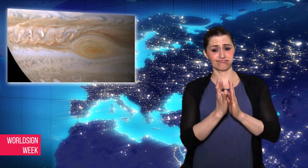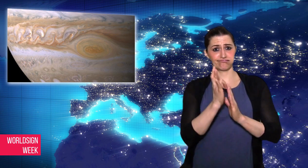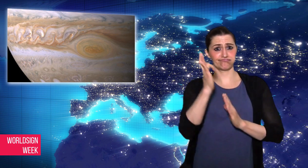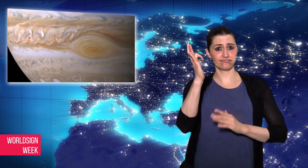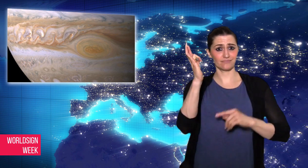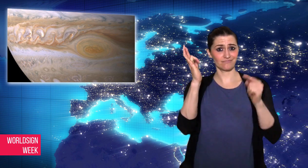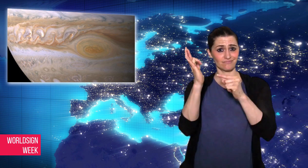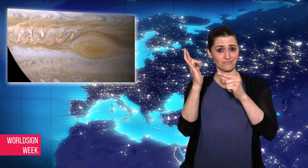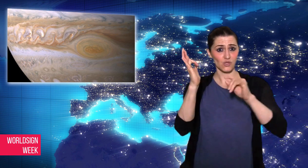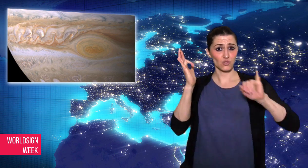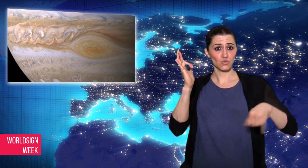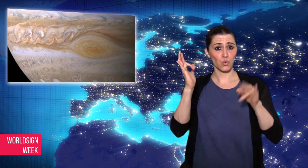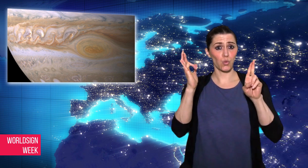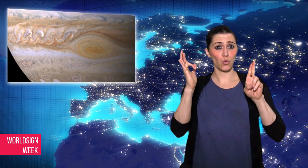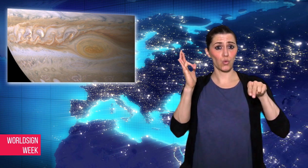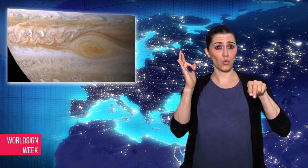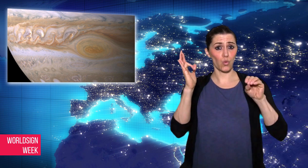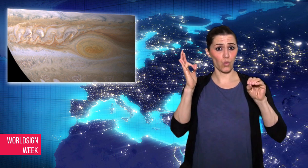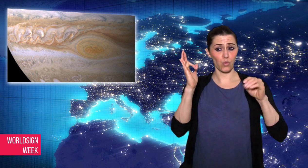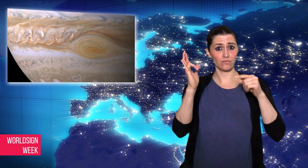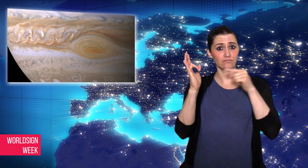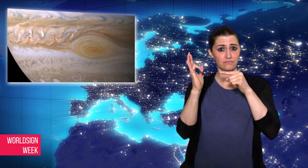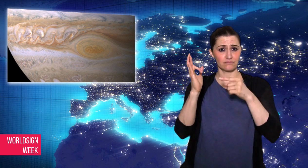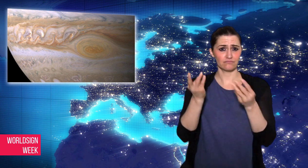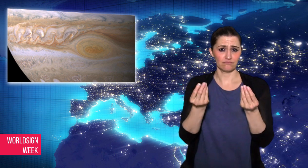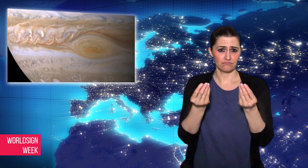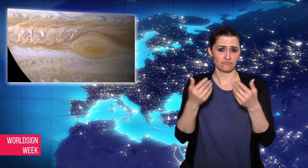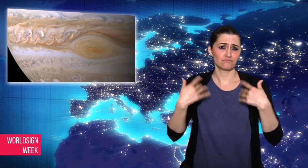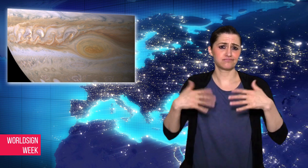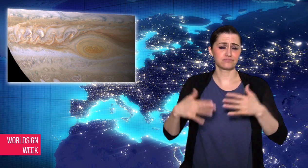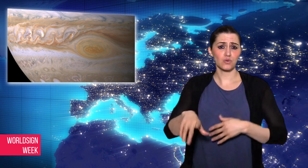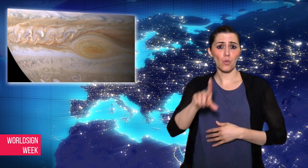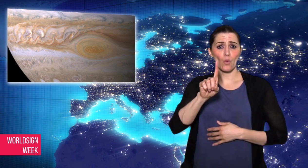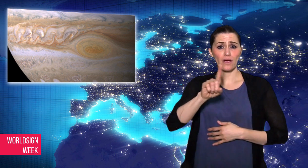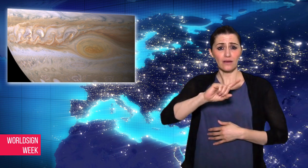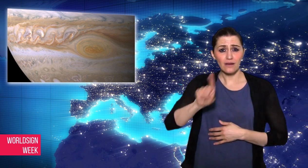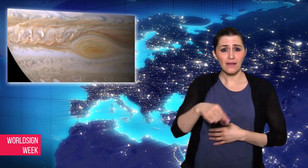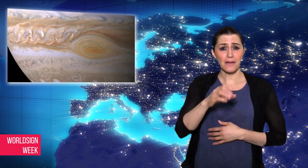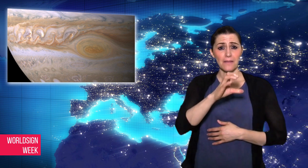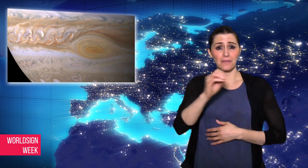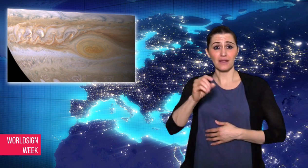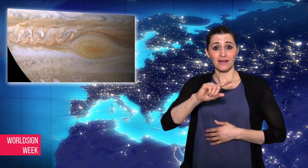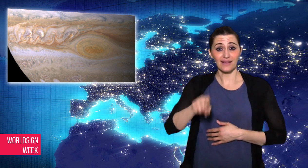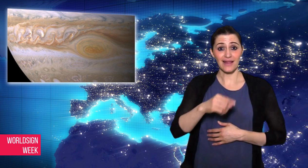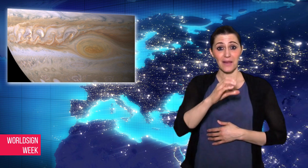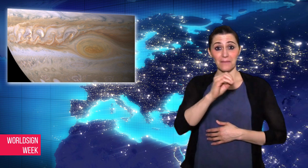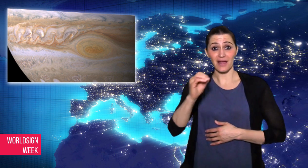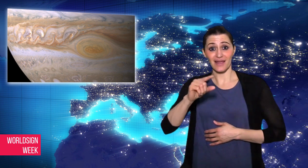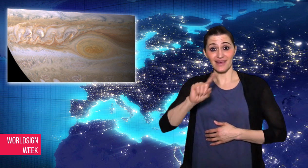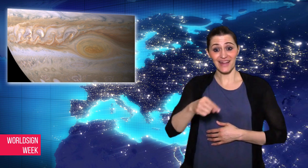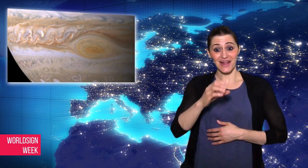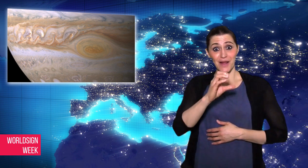Juno, a $1 billion robot the size of a